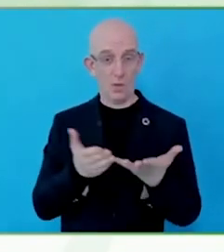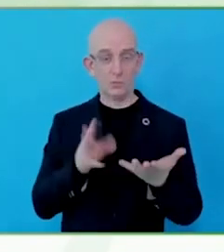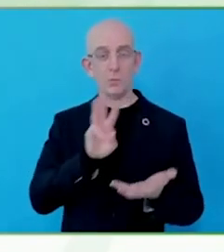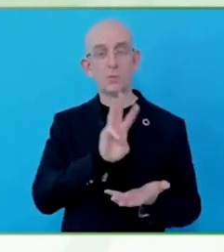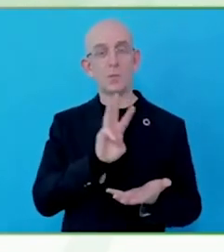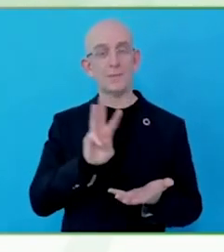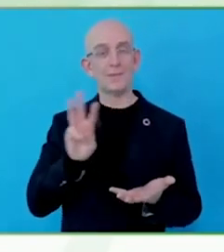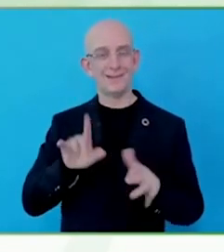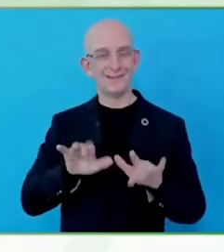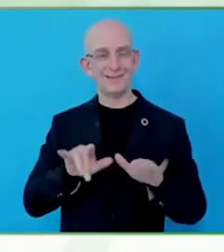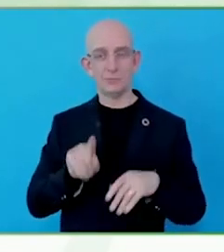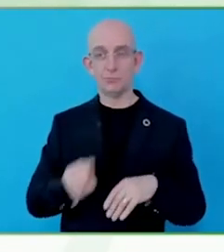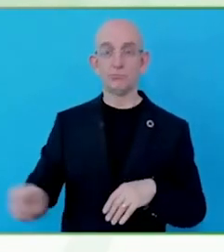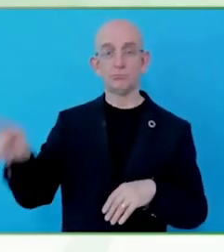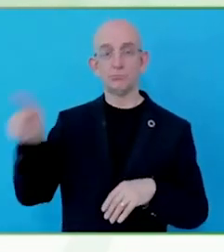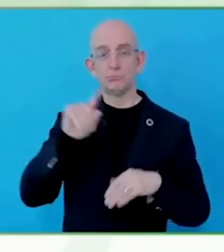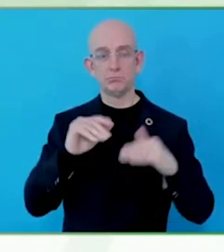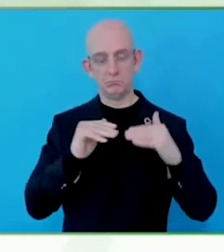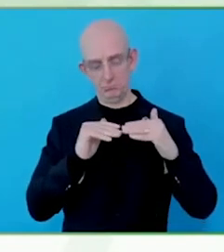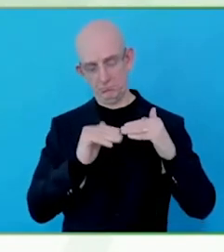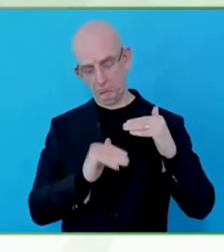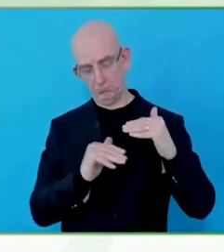especially for the blind and for the deaf.